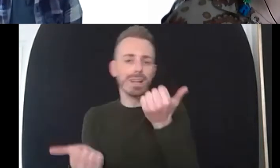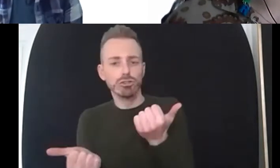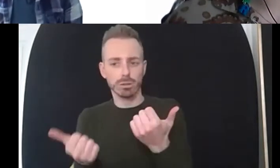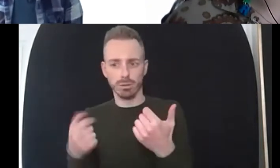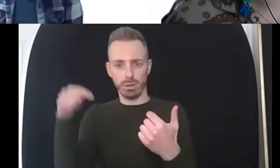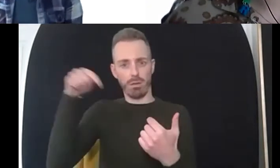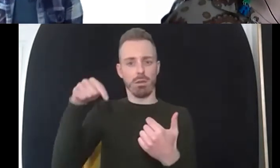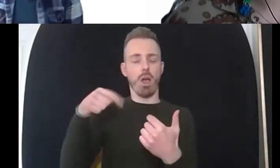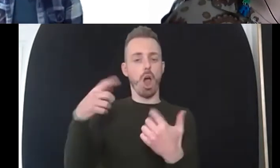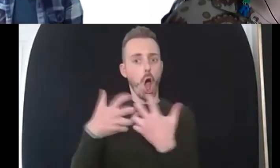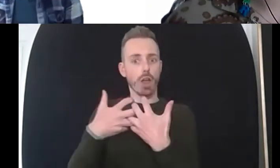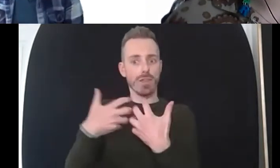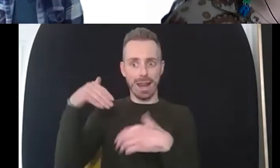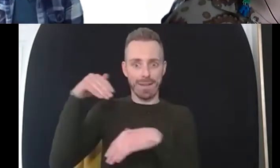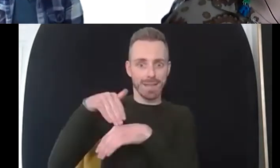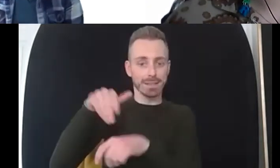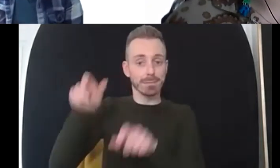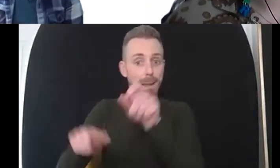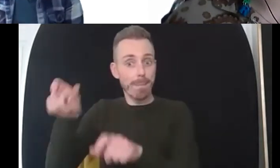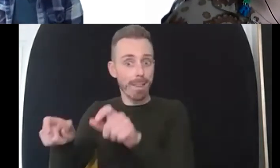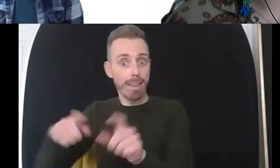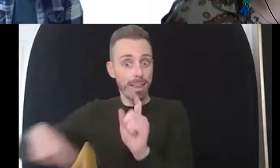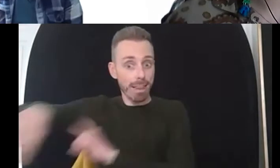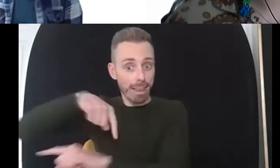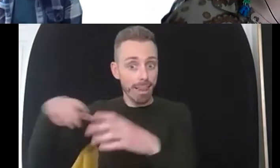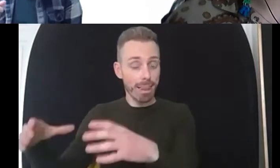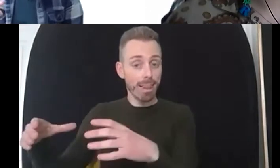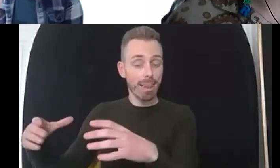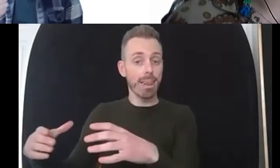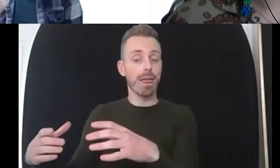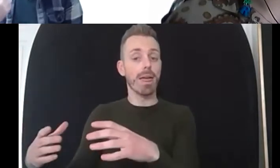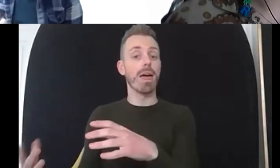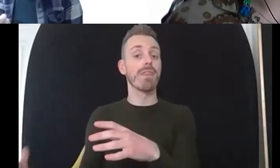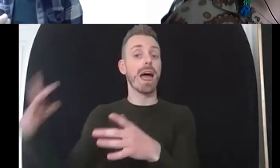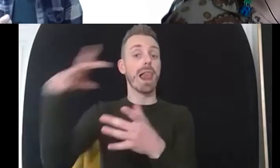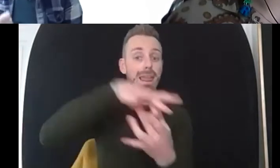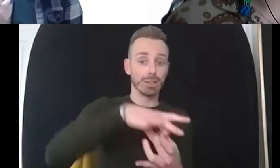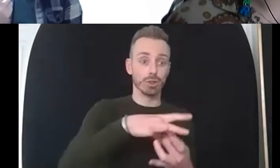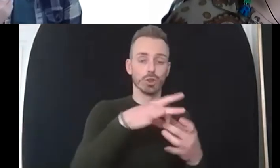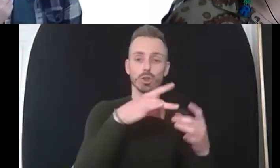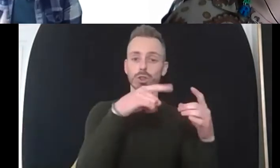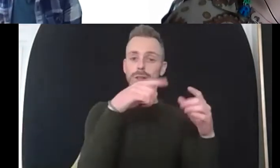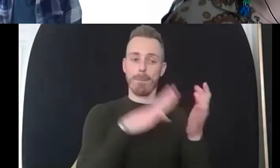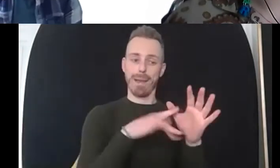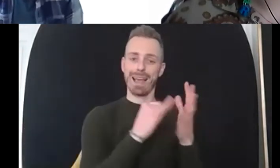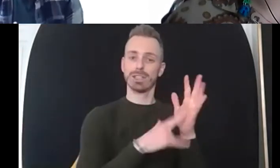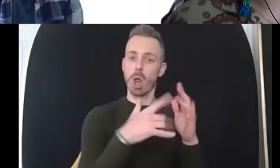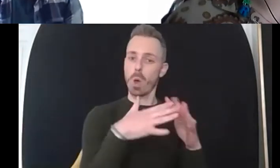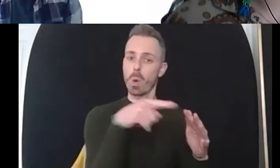then you understand that you end up with a first of all sort of no no warmth no safer safe place